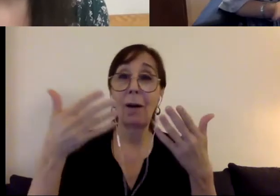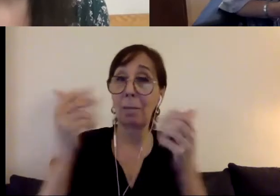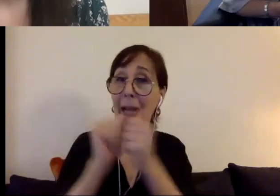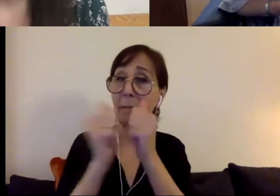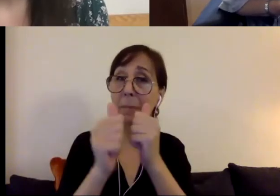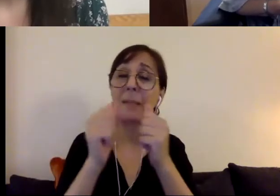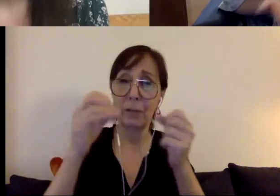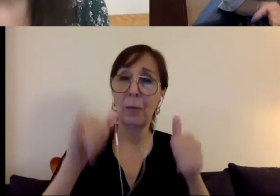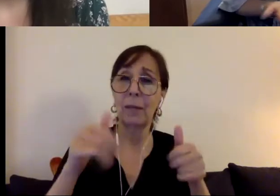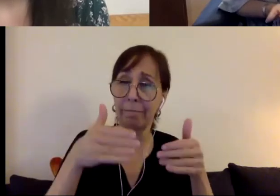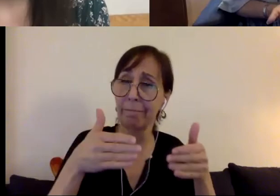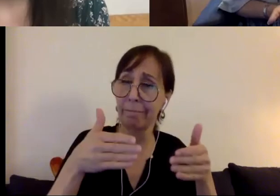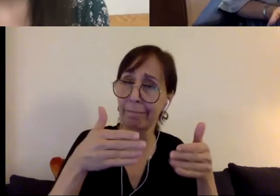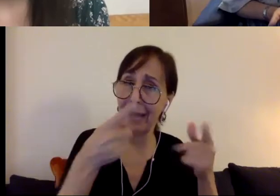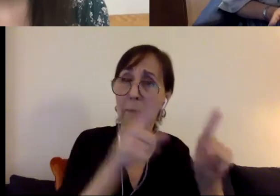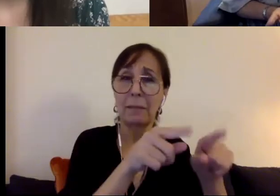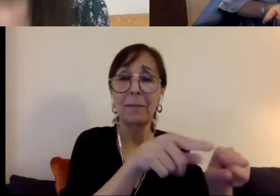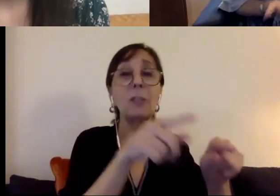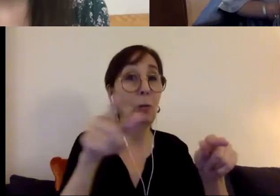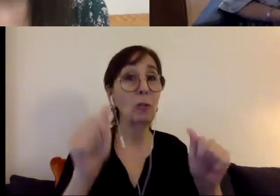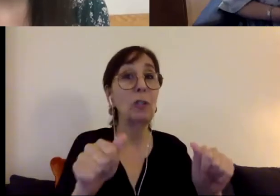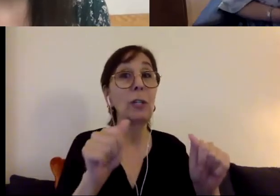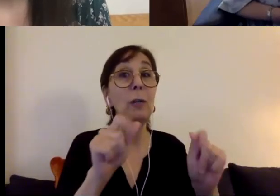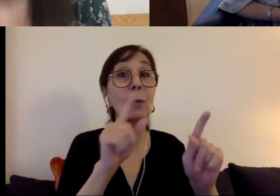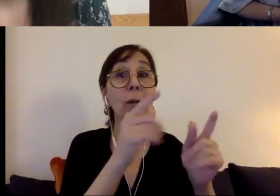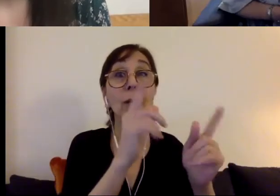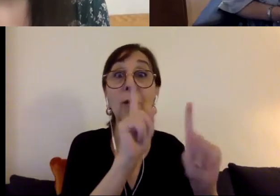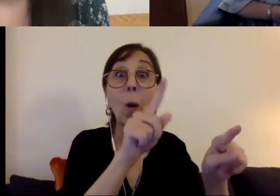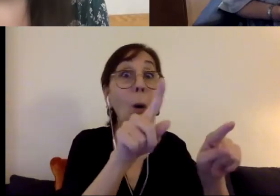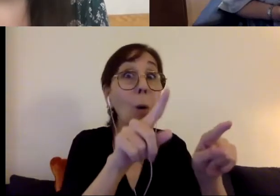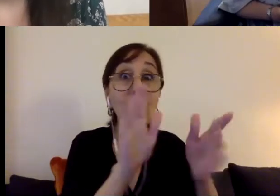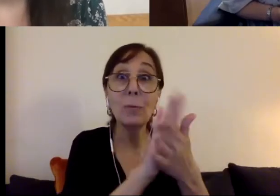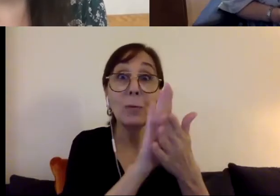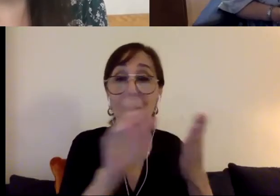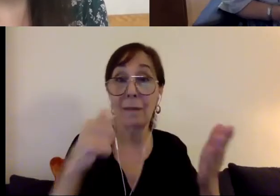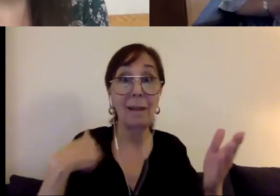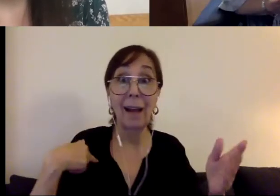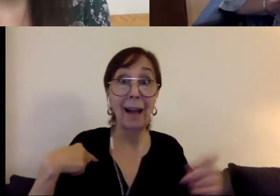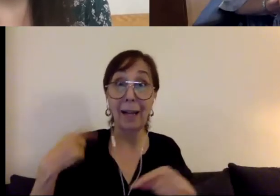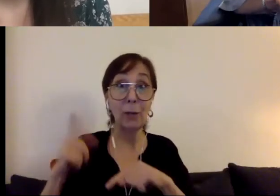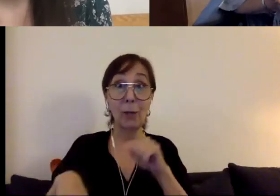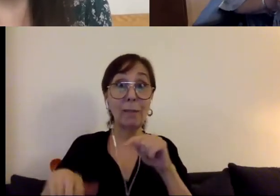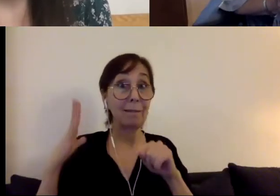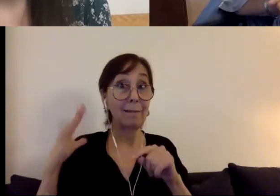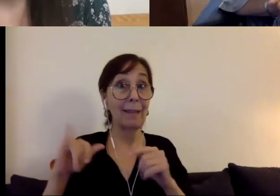She was given opportunities, for example, that I wasn't. But when she was like